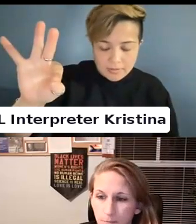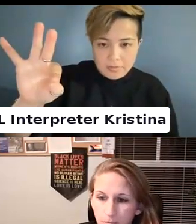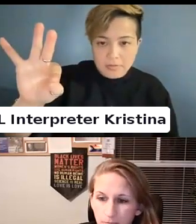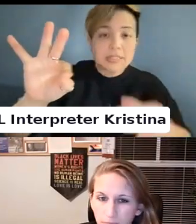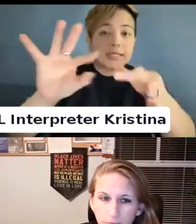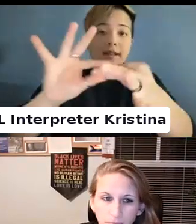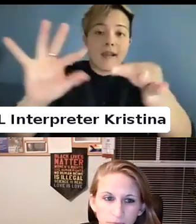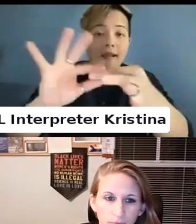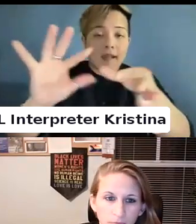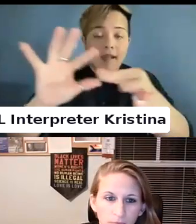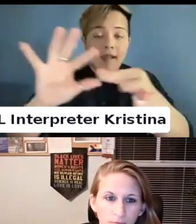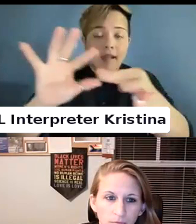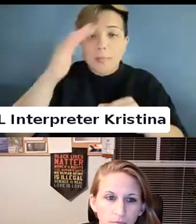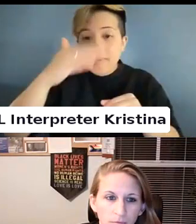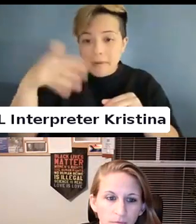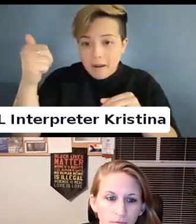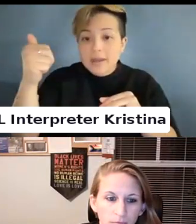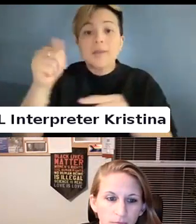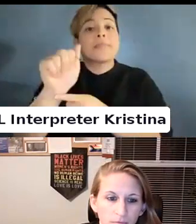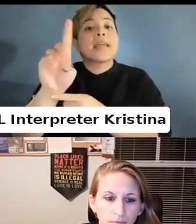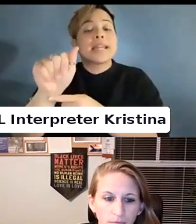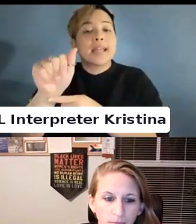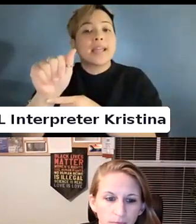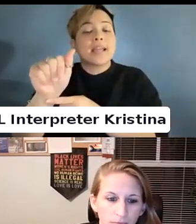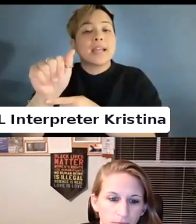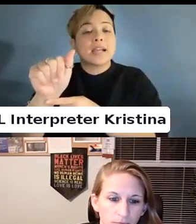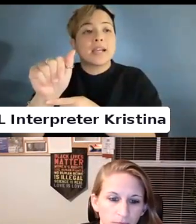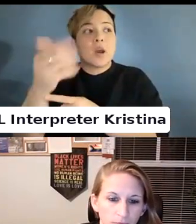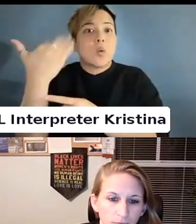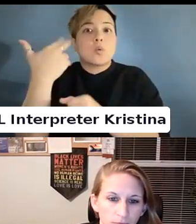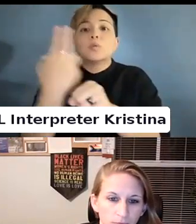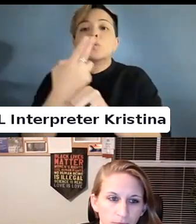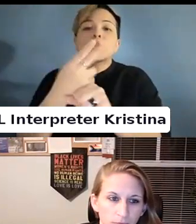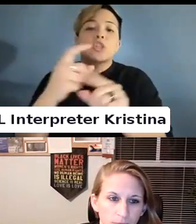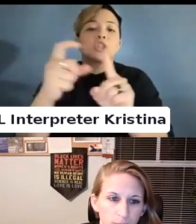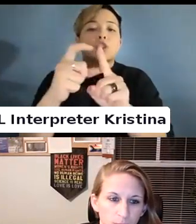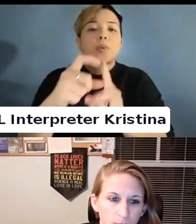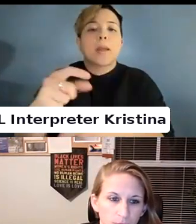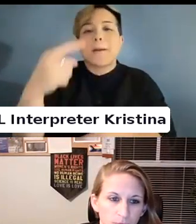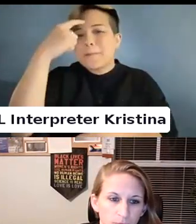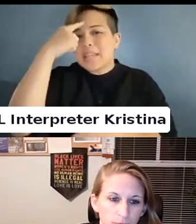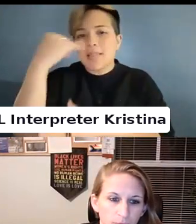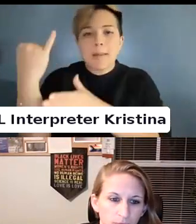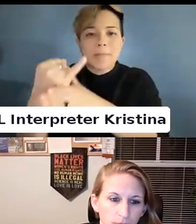Saying that because the ADA was using the term mental impairment that meant anything